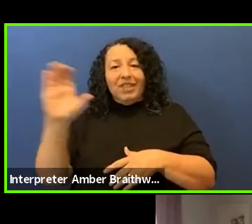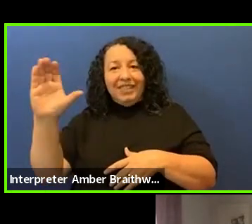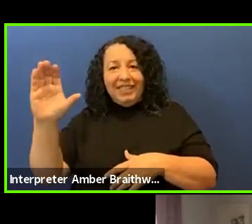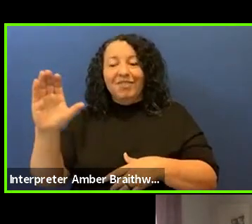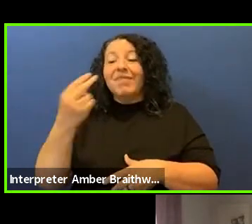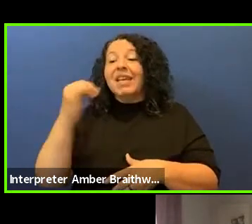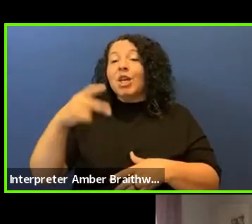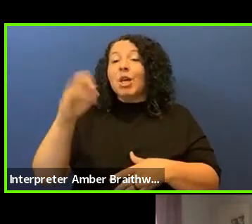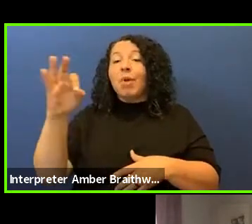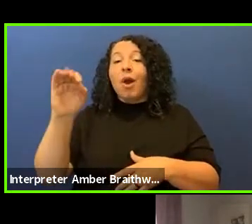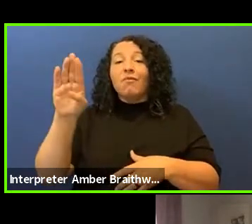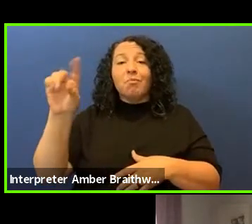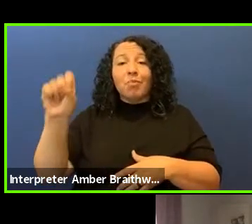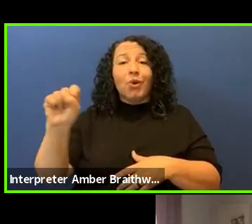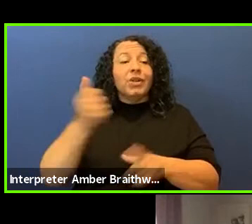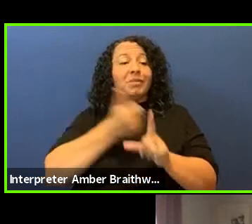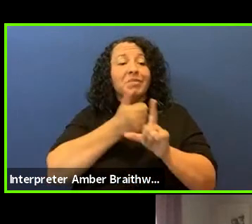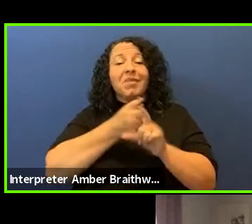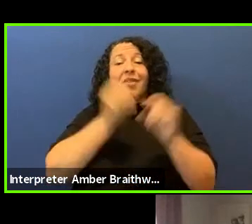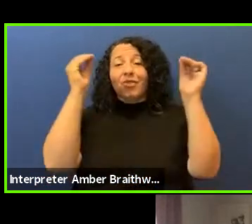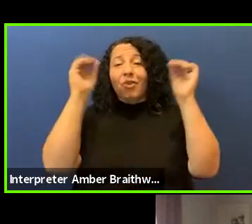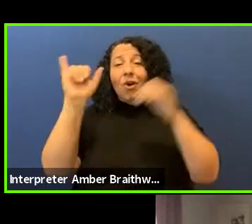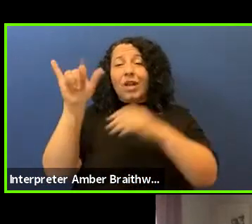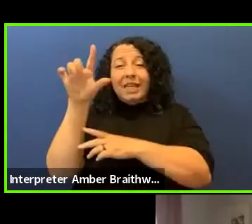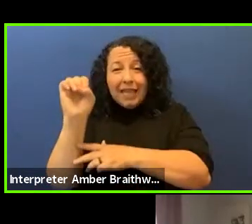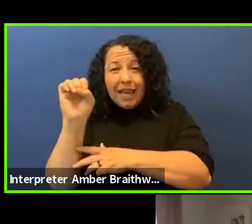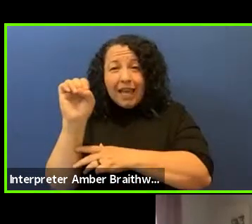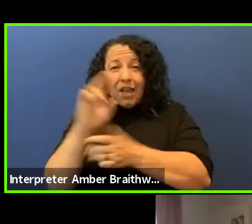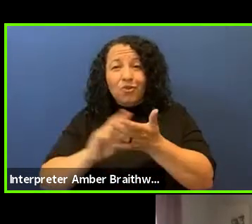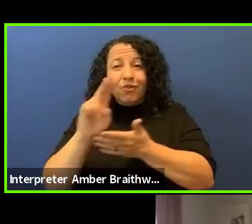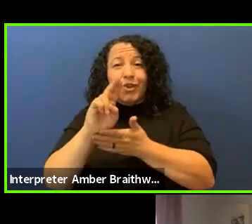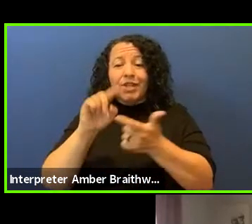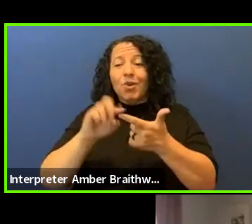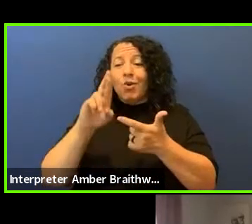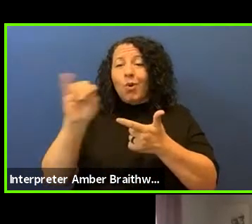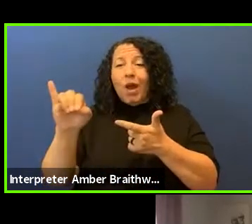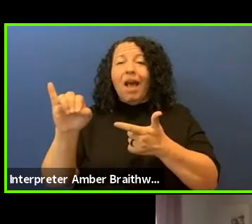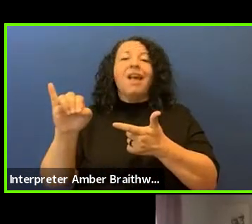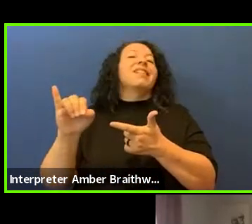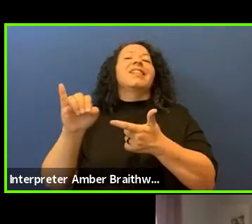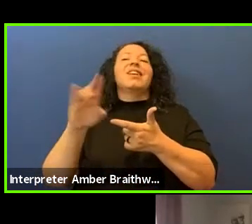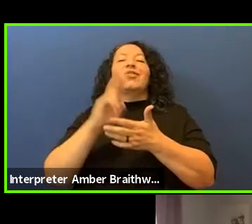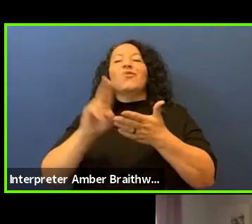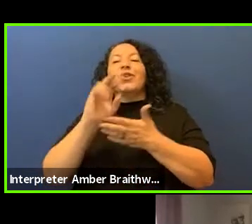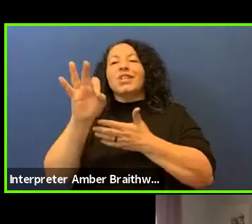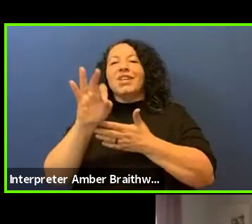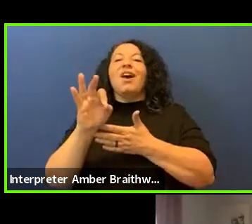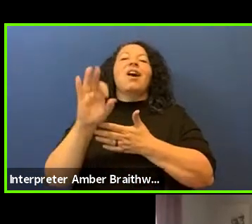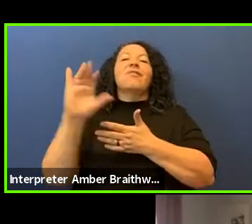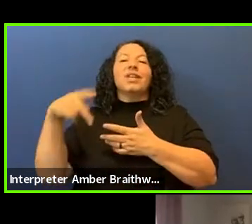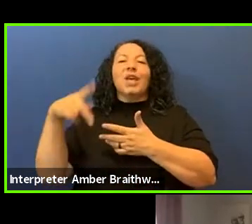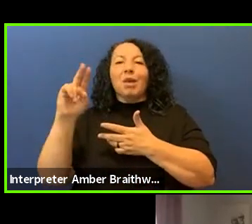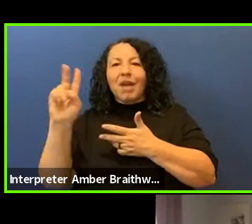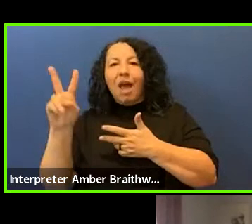at Yale University, Rhode Island School of Design, University of Cape Town, and the University of Oklahoma.